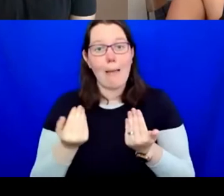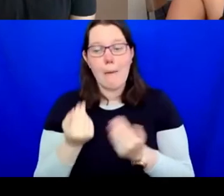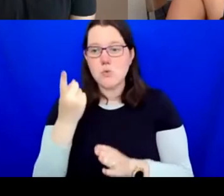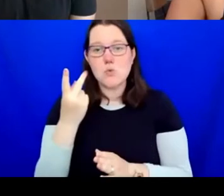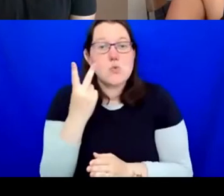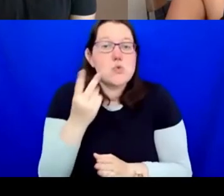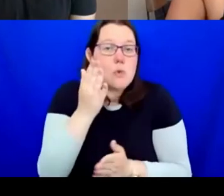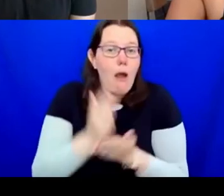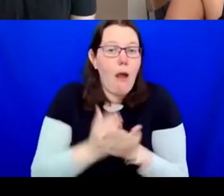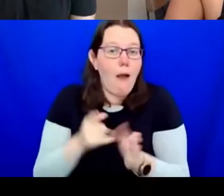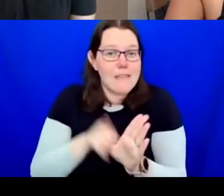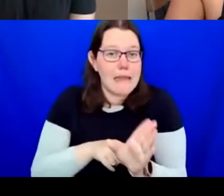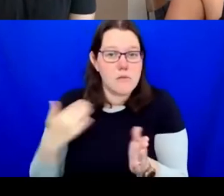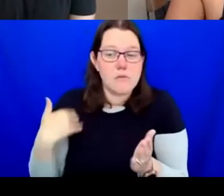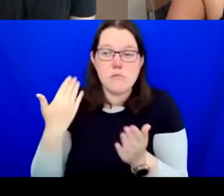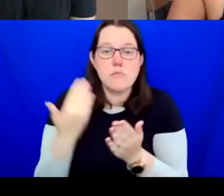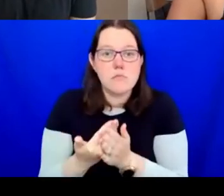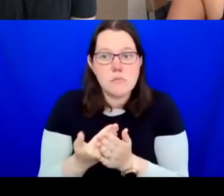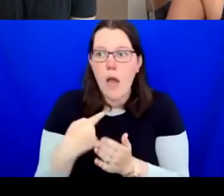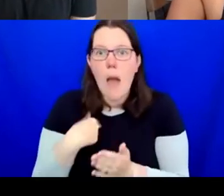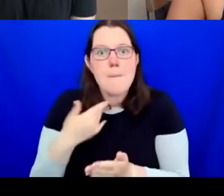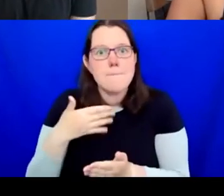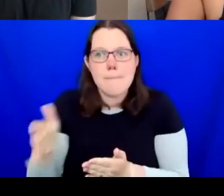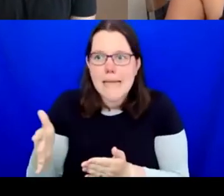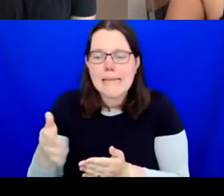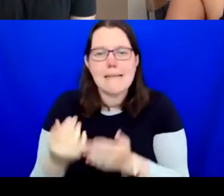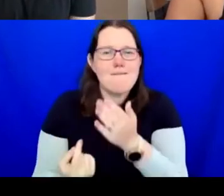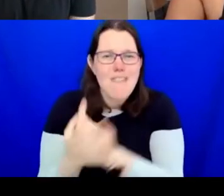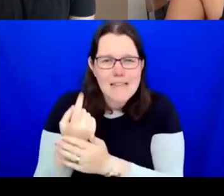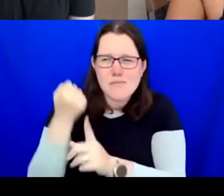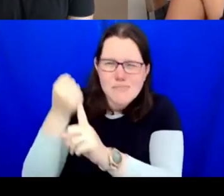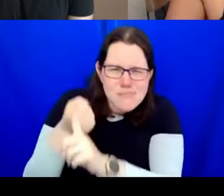lobbied and convinced. I have been an amazing politician to gets my colleagues to trust me to